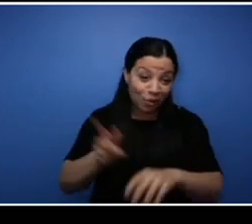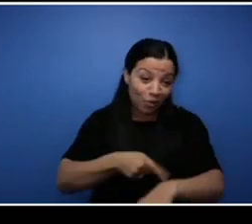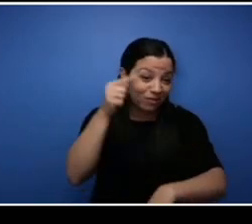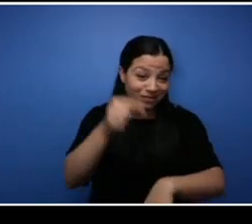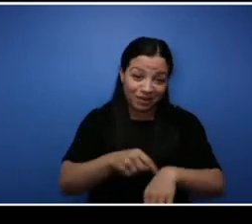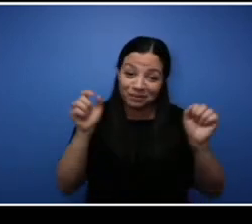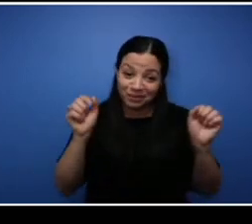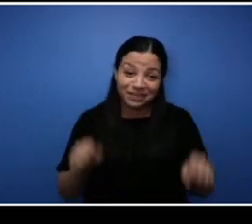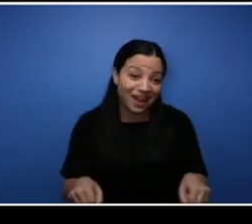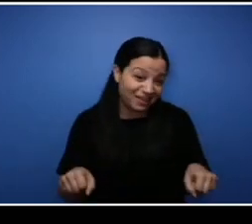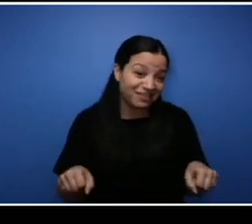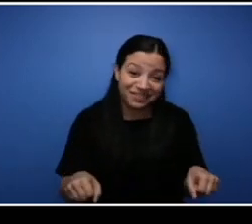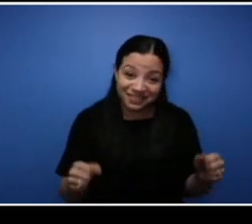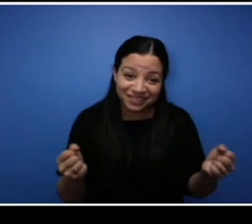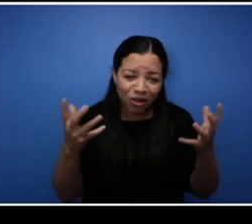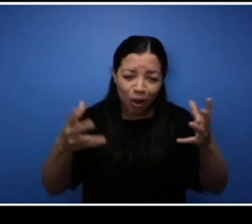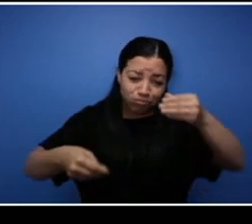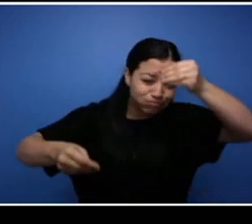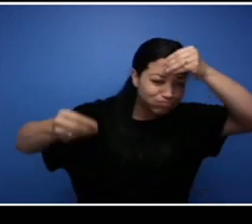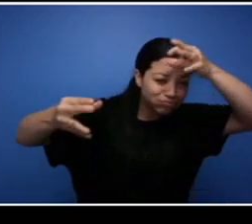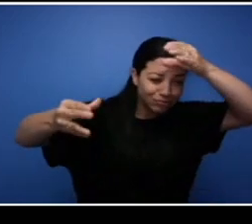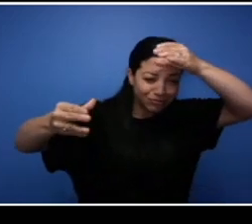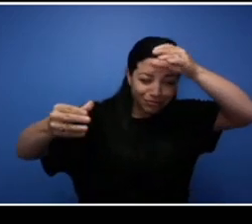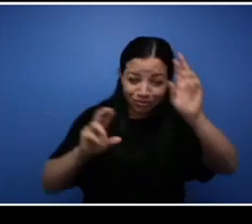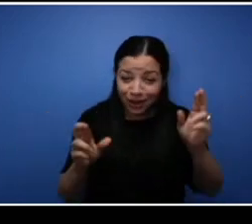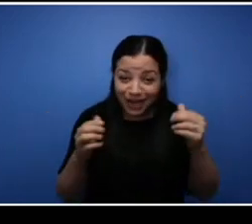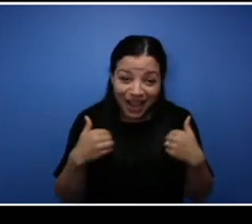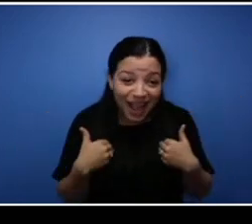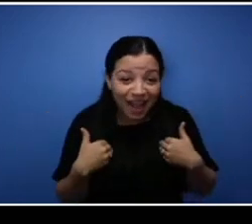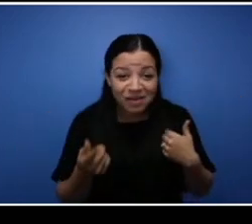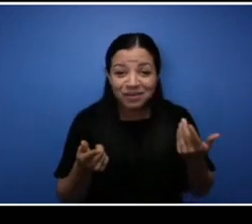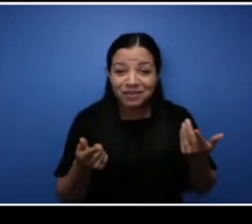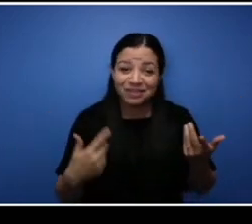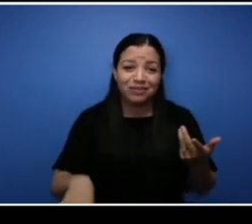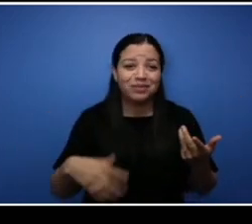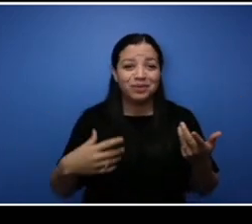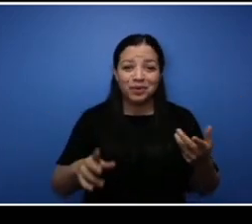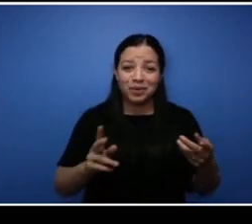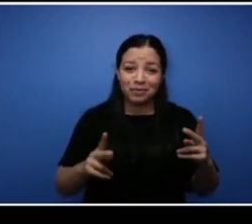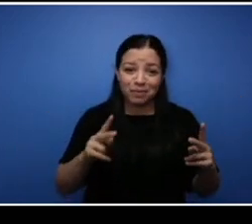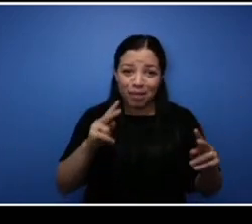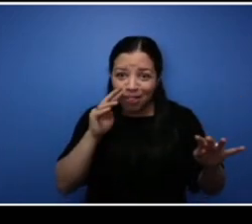so much knowledge and you guys are so beneficial for uh the community college to be able to